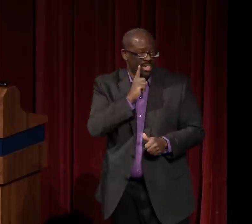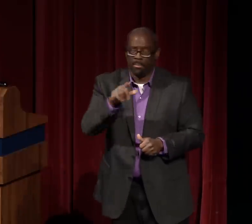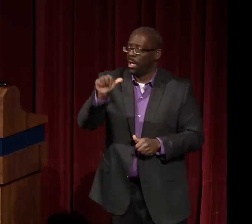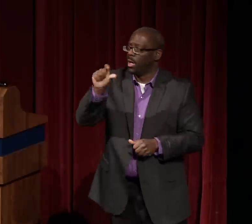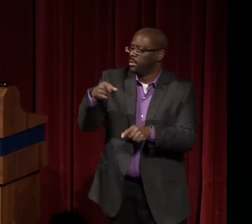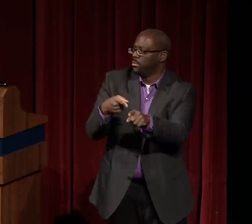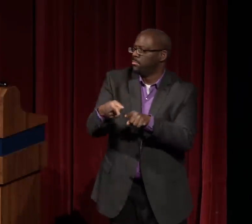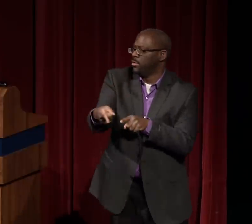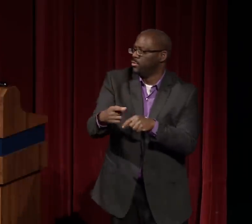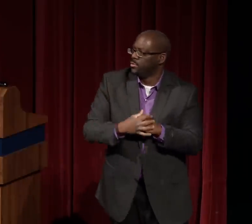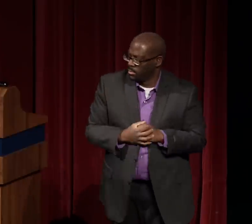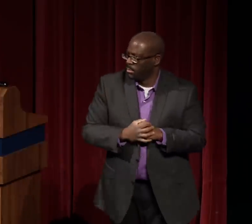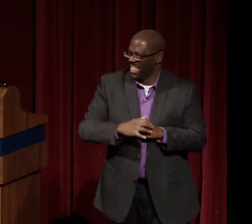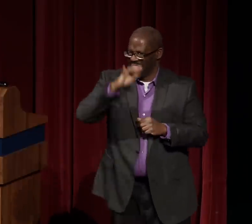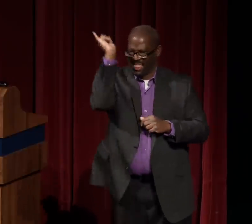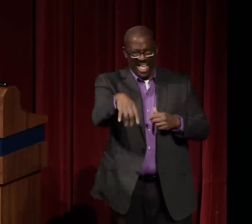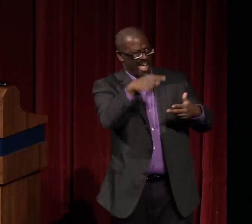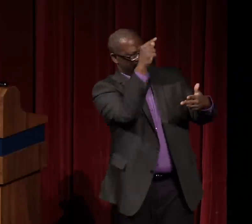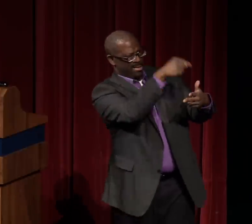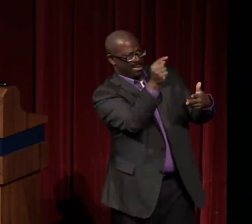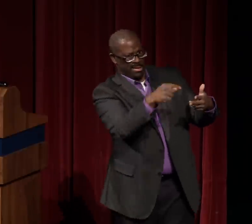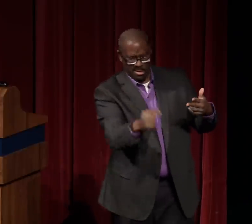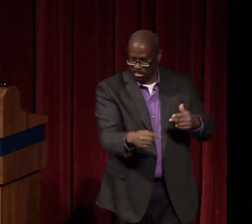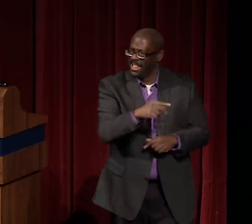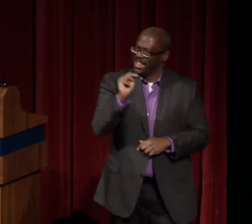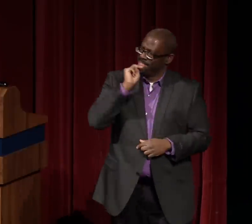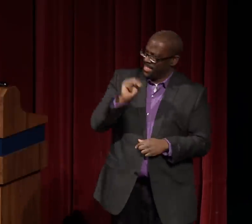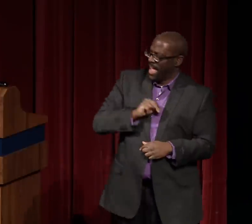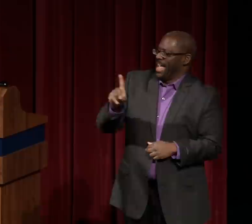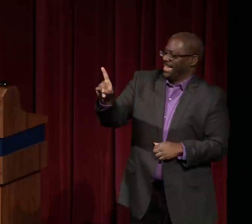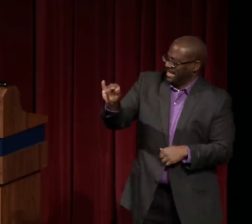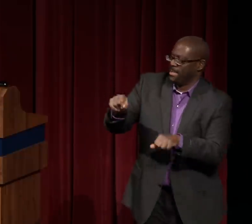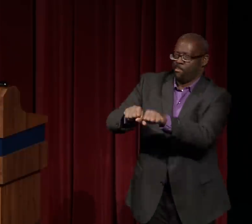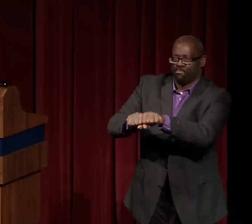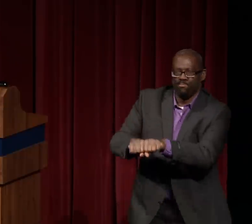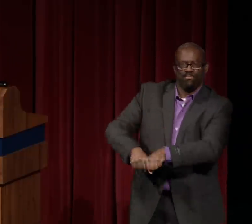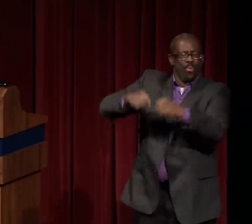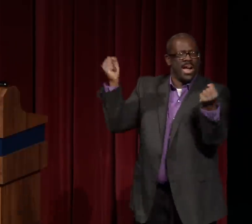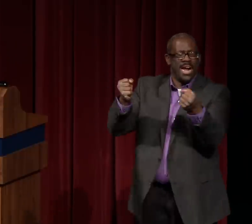She was the first black deaf ASL specialist at that school as well.